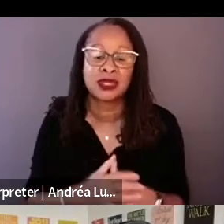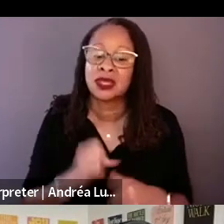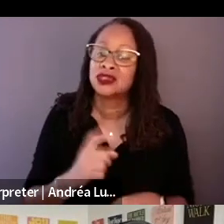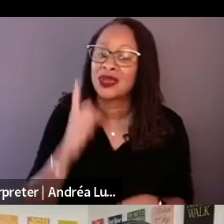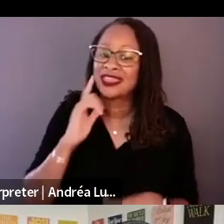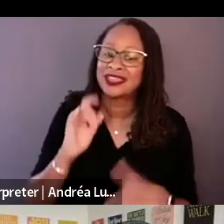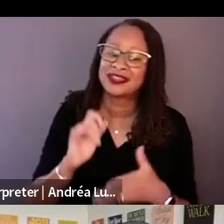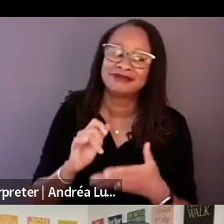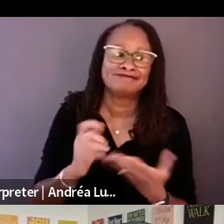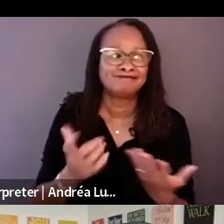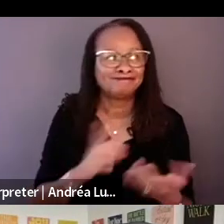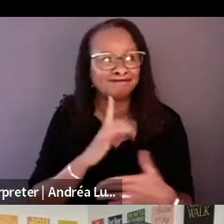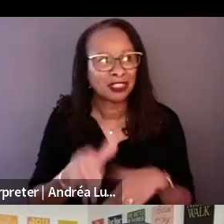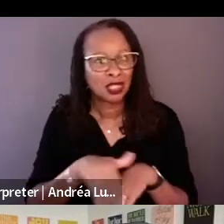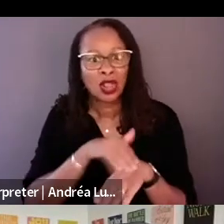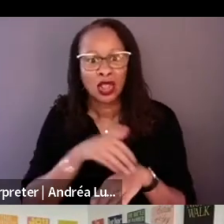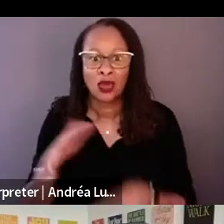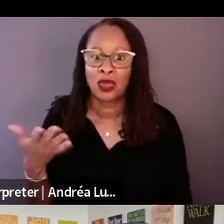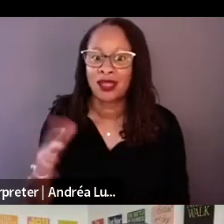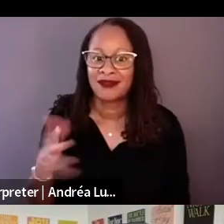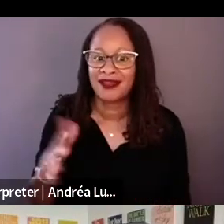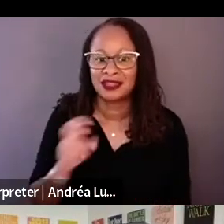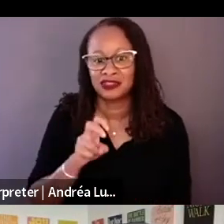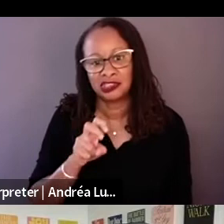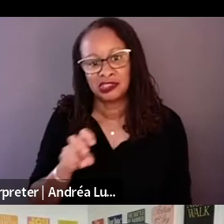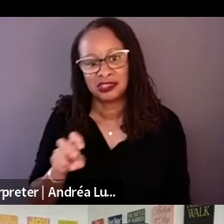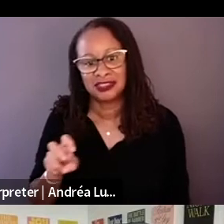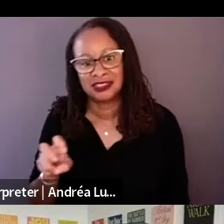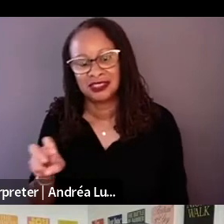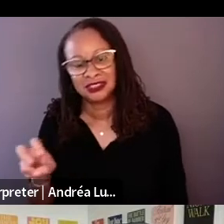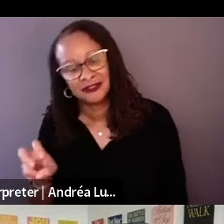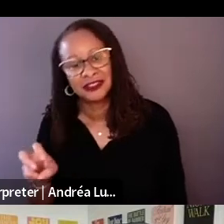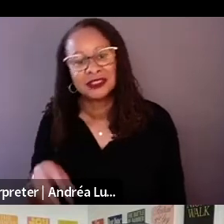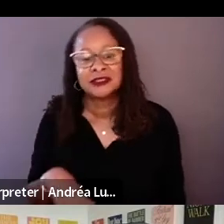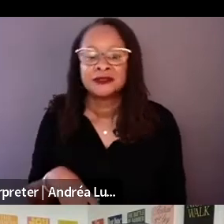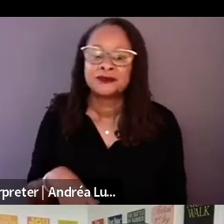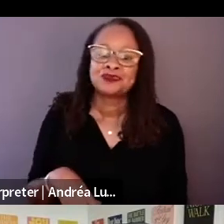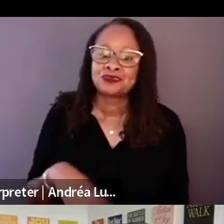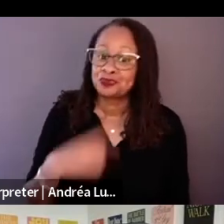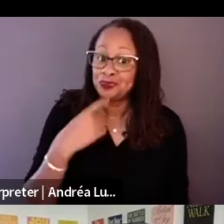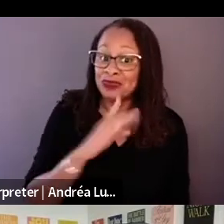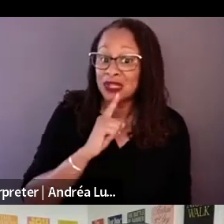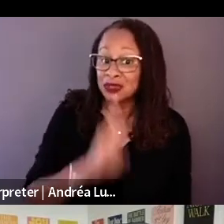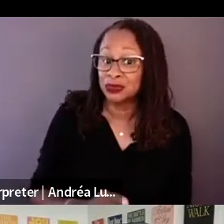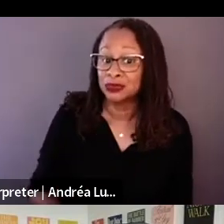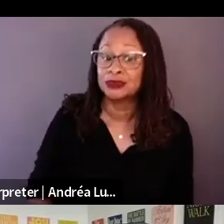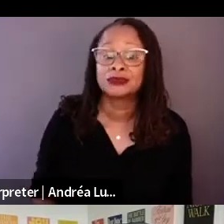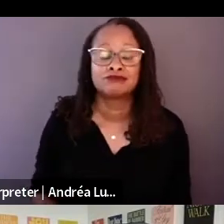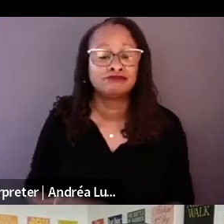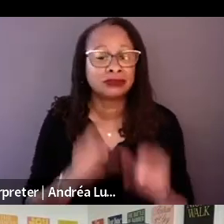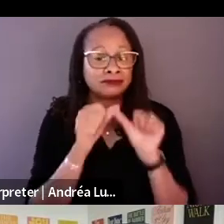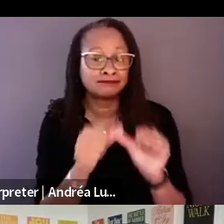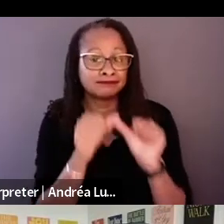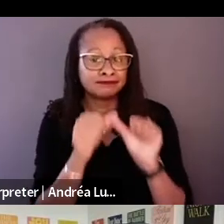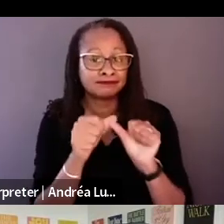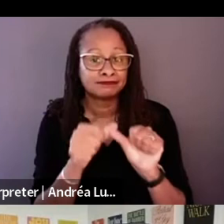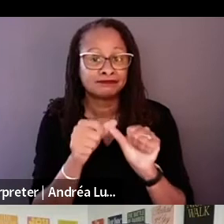know, telling the truth, but maintaining the, you know, sense of trust that we're not here to make a